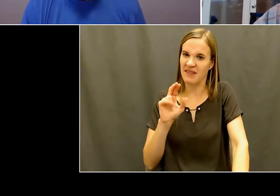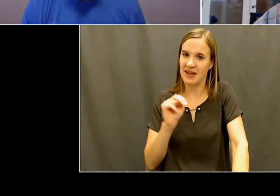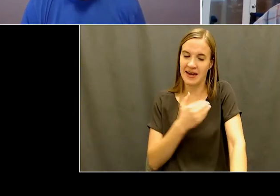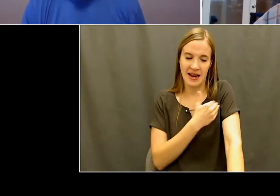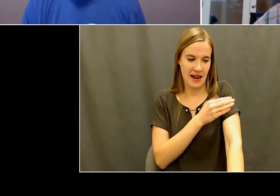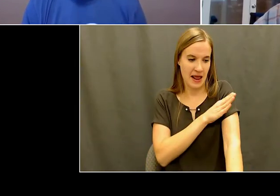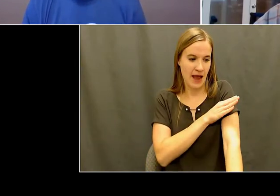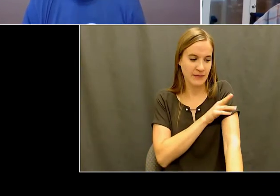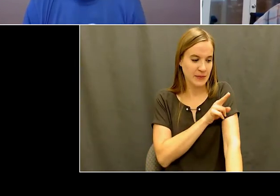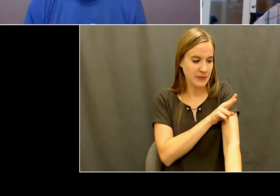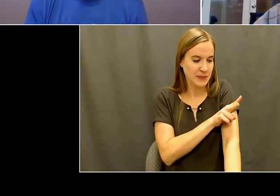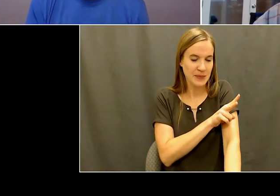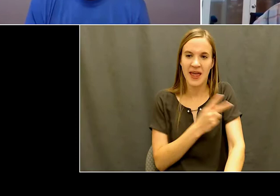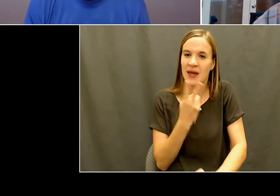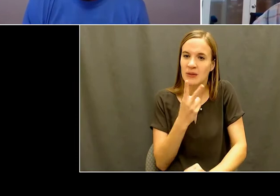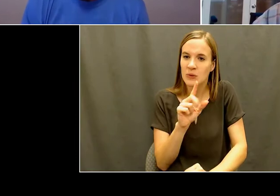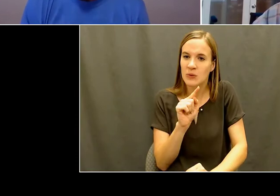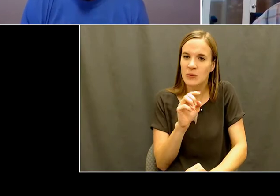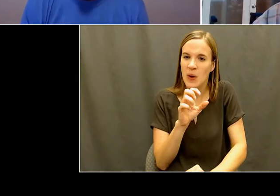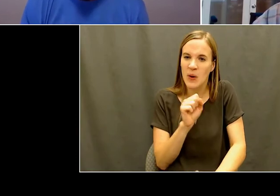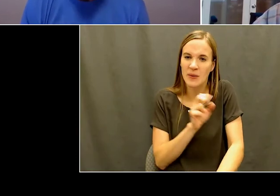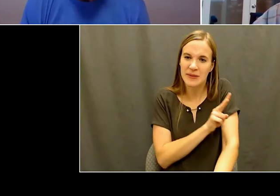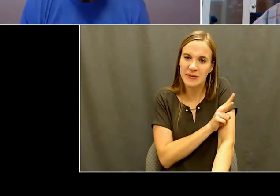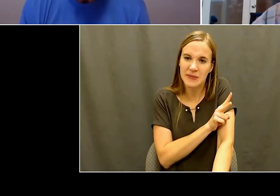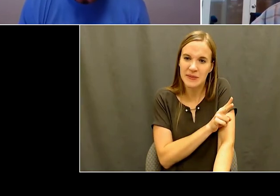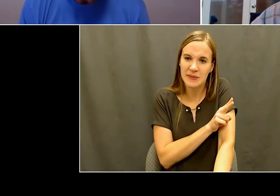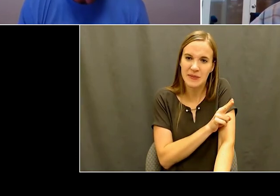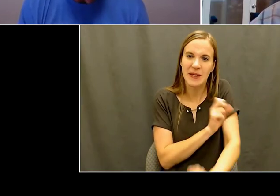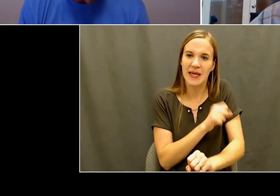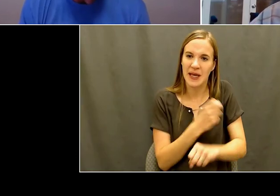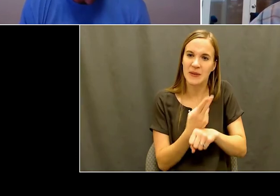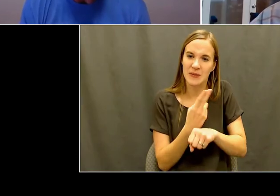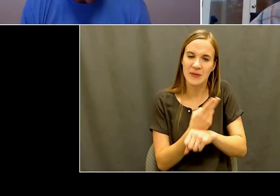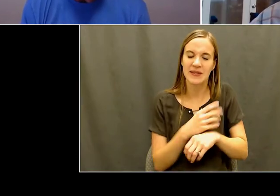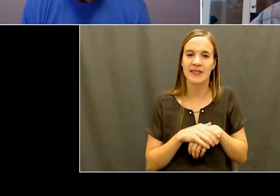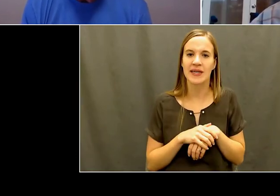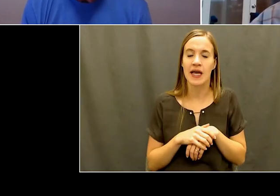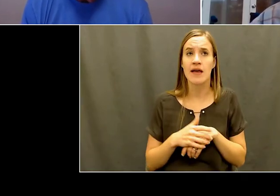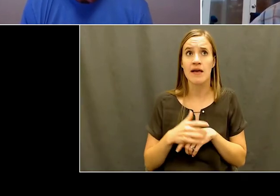was it was a complete quad. And we were trying to get him